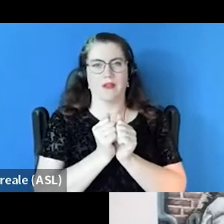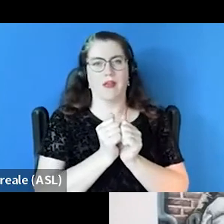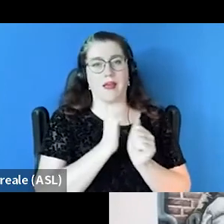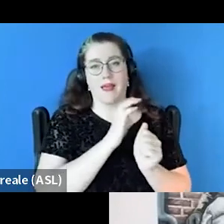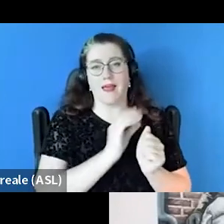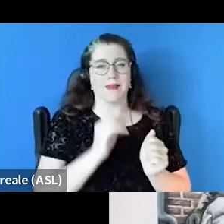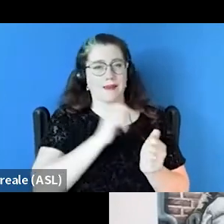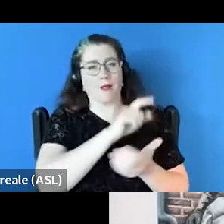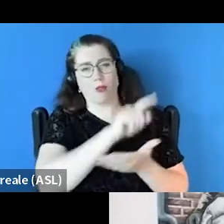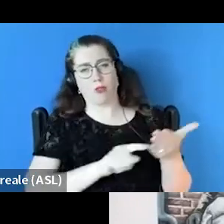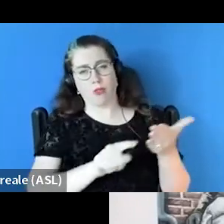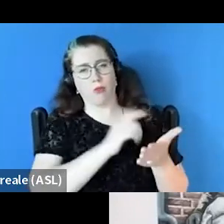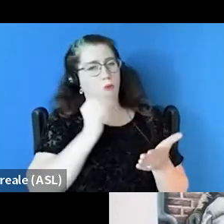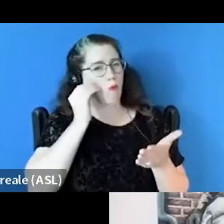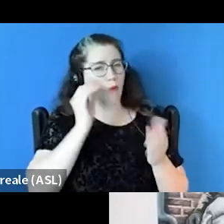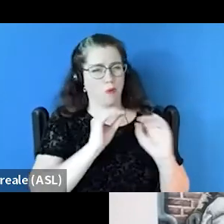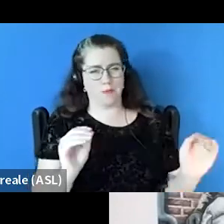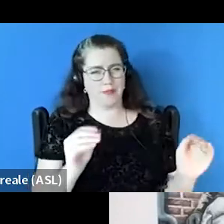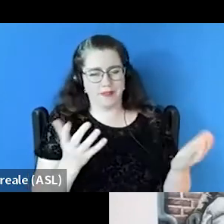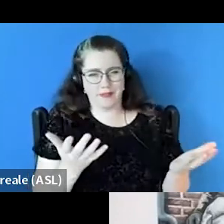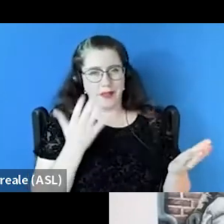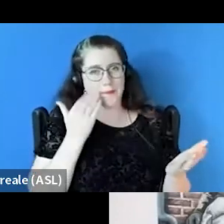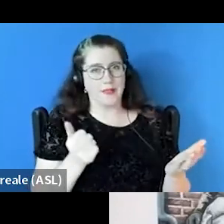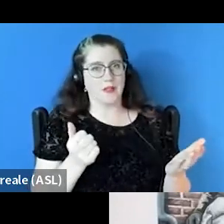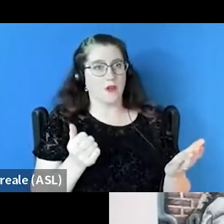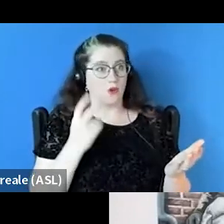because you've seen and frowned upon if someone is homeless